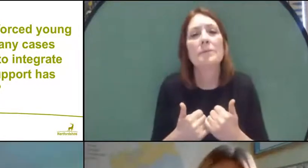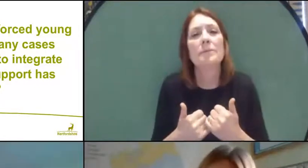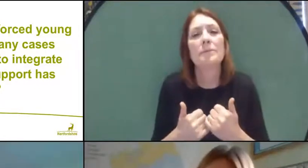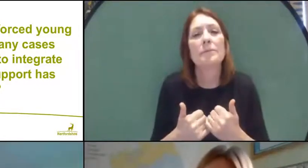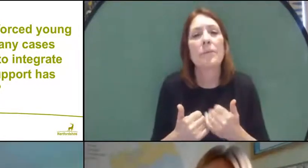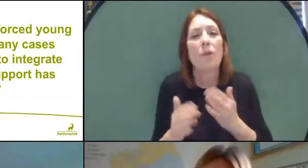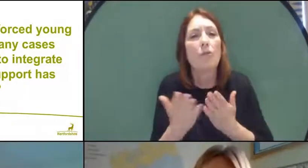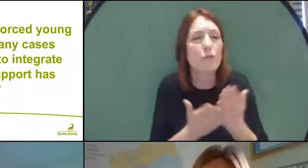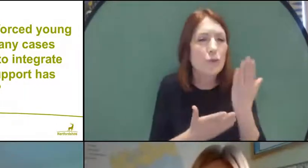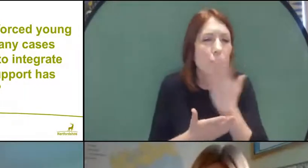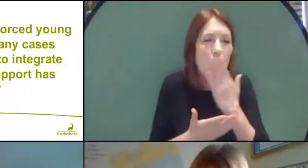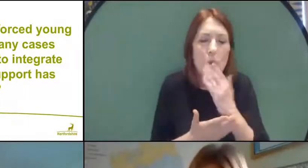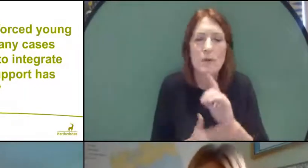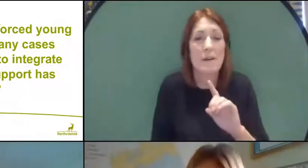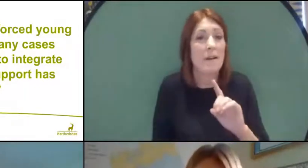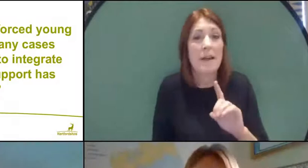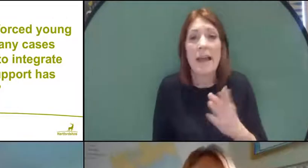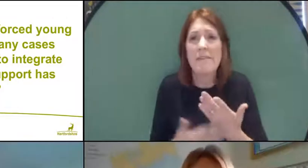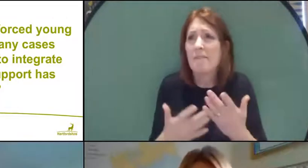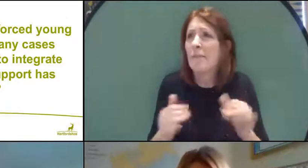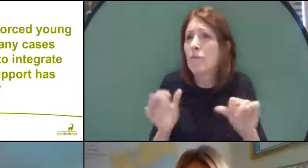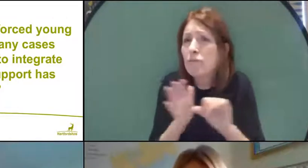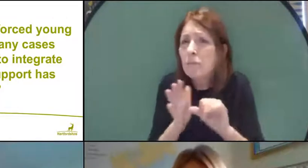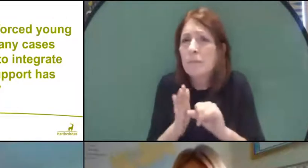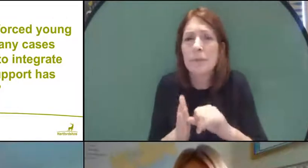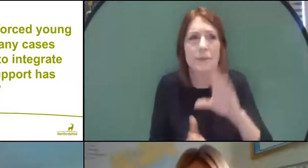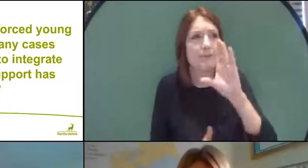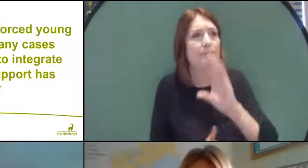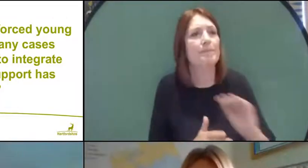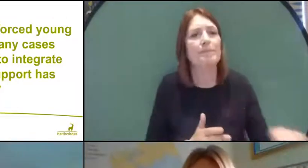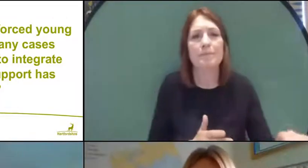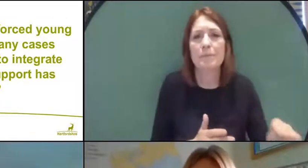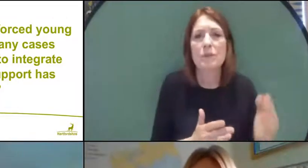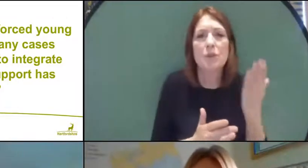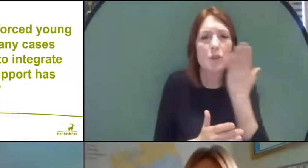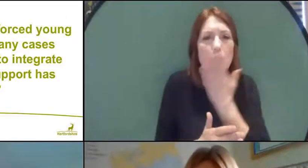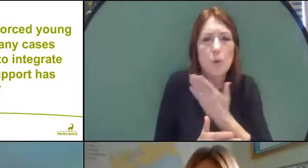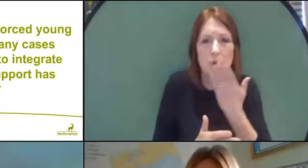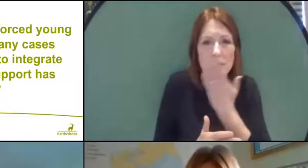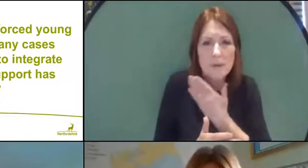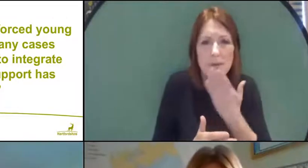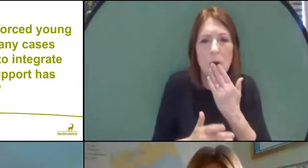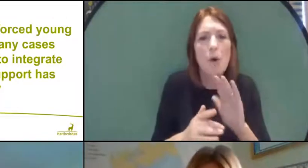your first port of call should be schools. But we've also got the Just Talk Herts website